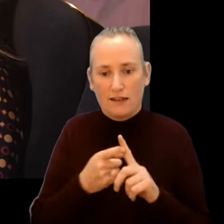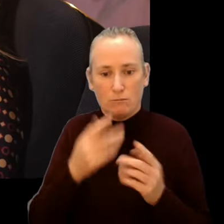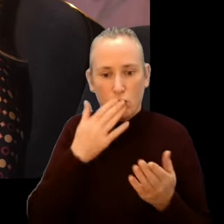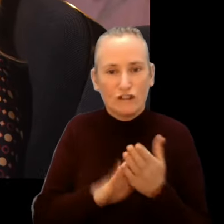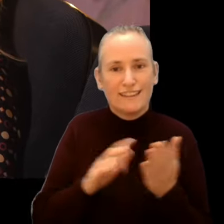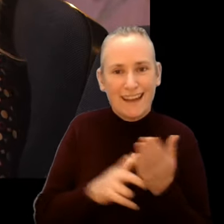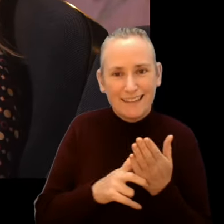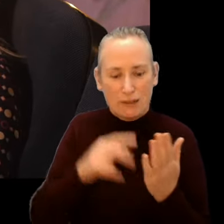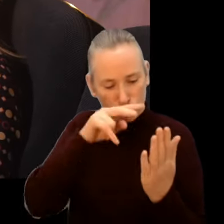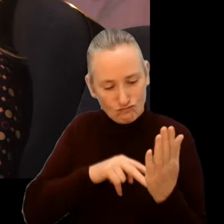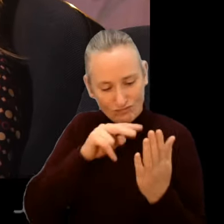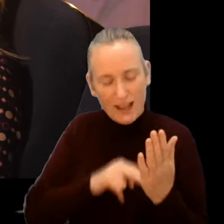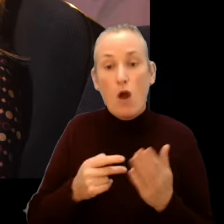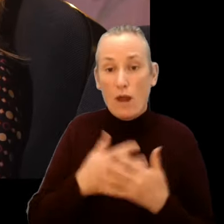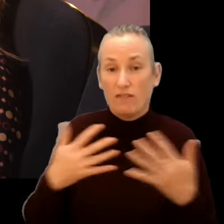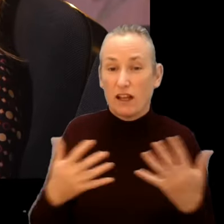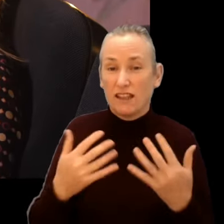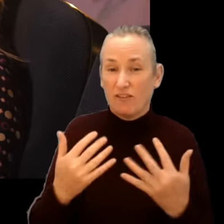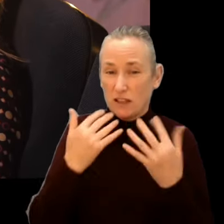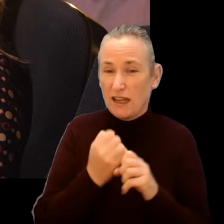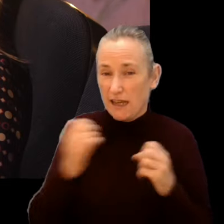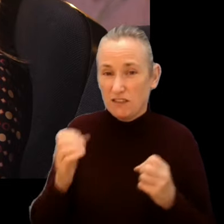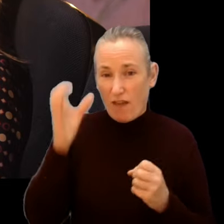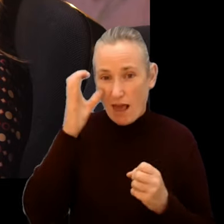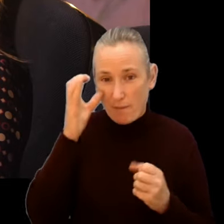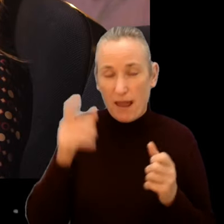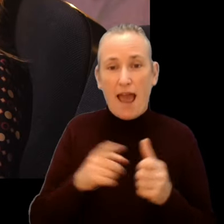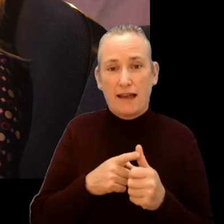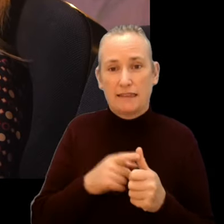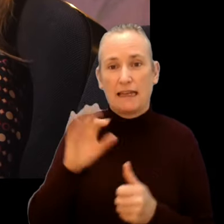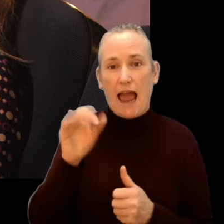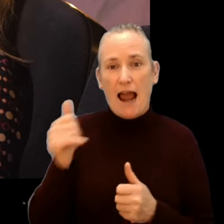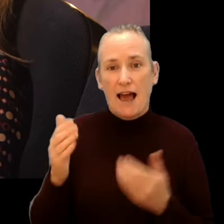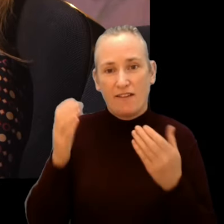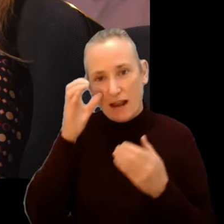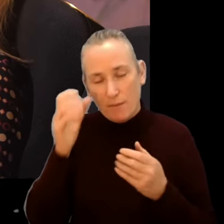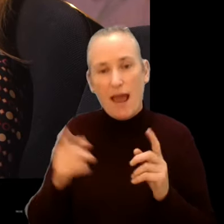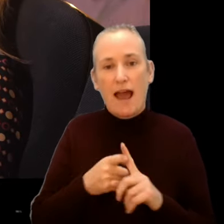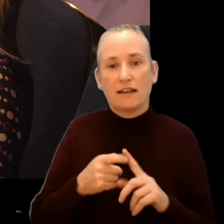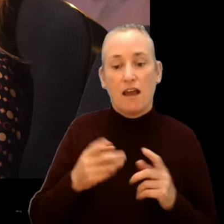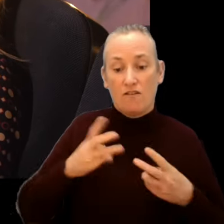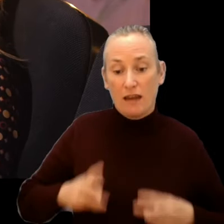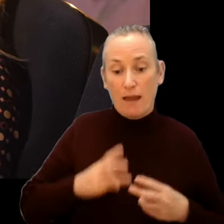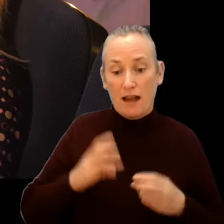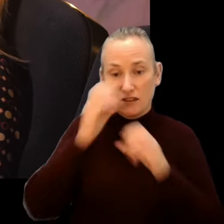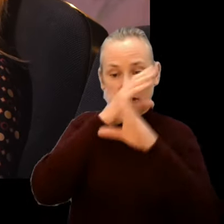You’ll find extensive information on each film, our Gala presentations, Female Visions retrospective, and new programmes